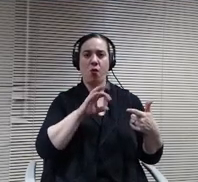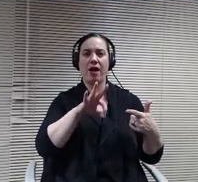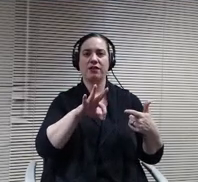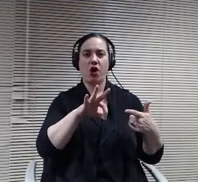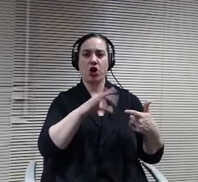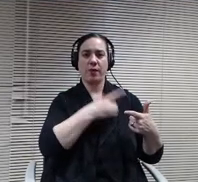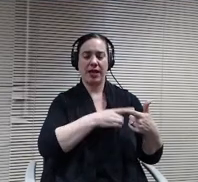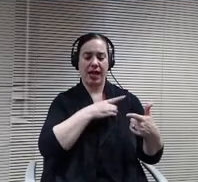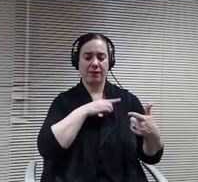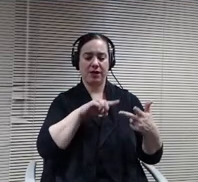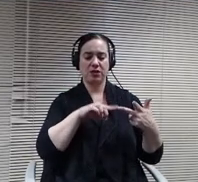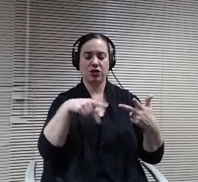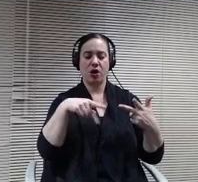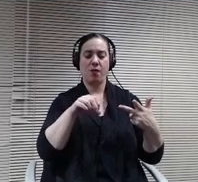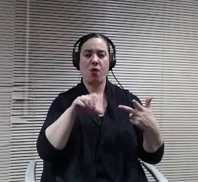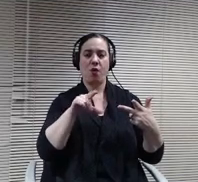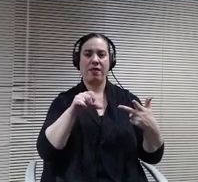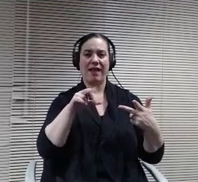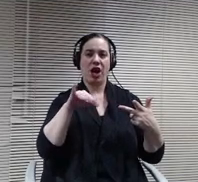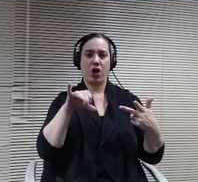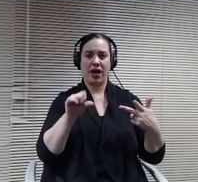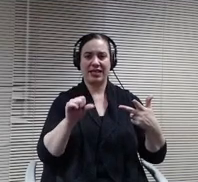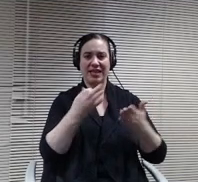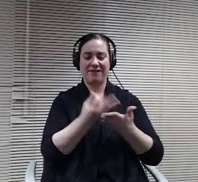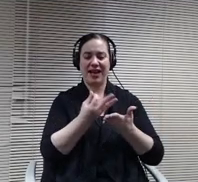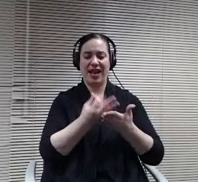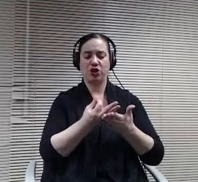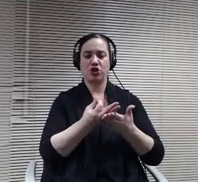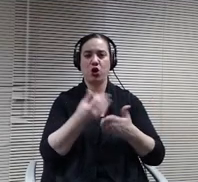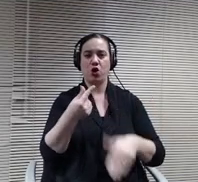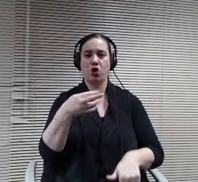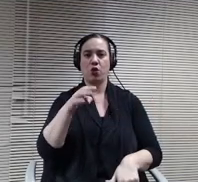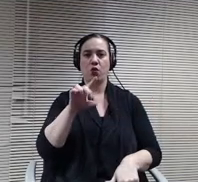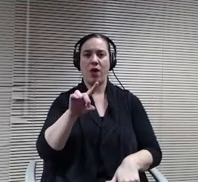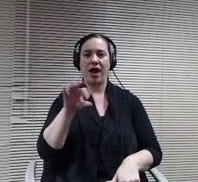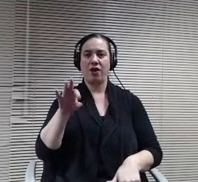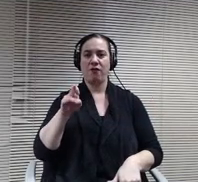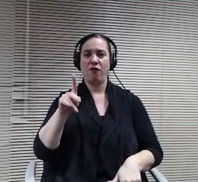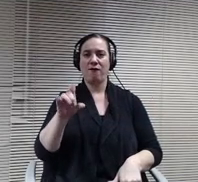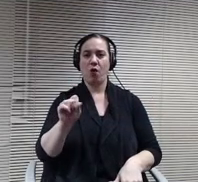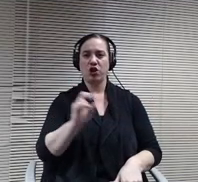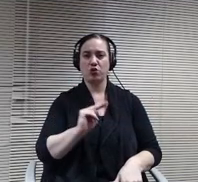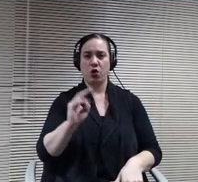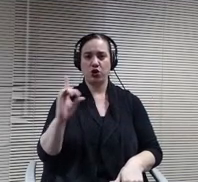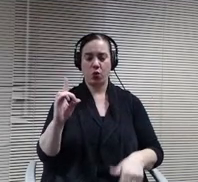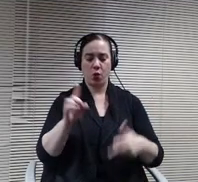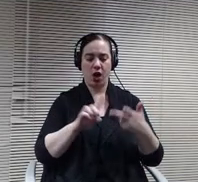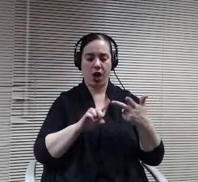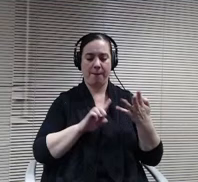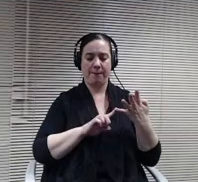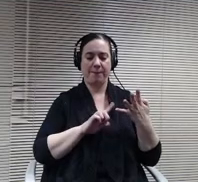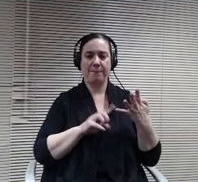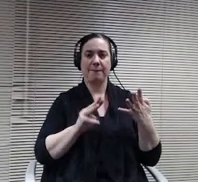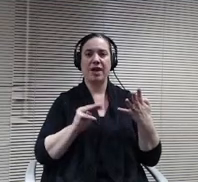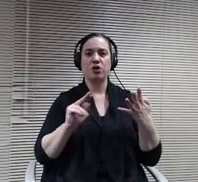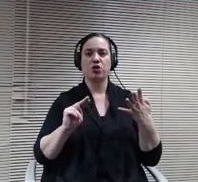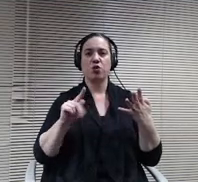with local banks here. Of course the Minnesota Trust Investment Fund, which is in Albertville,